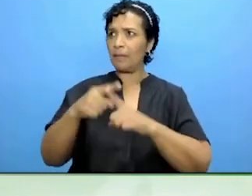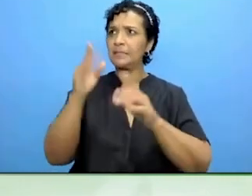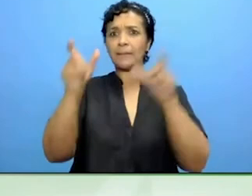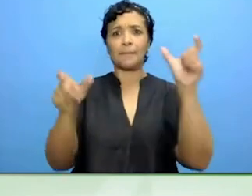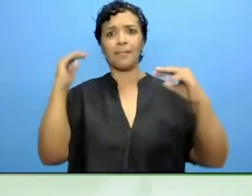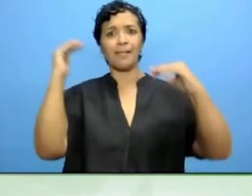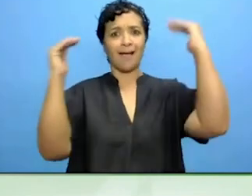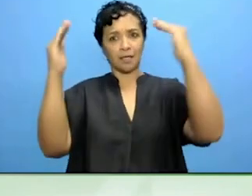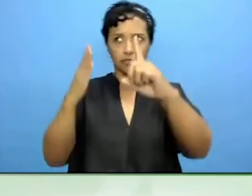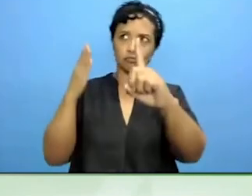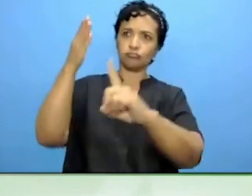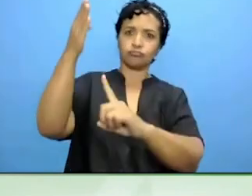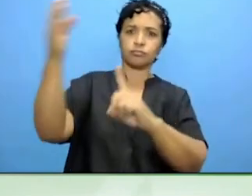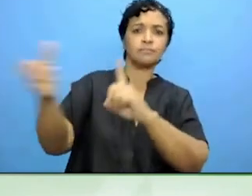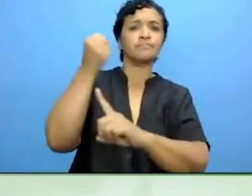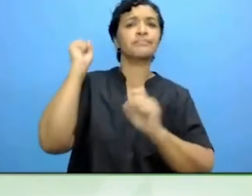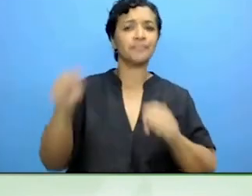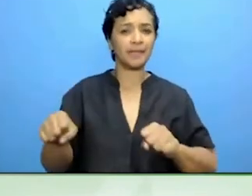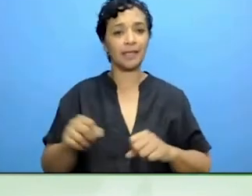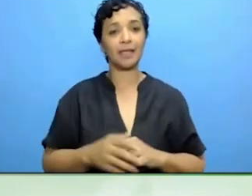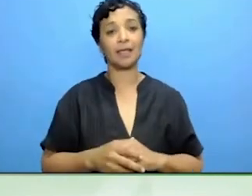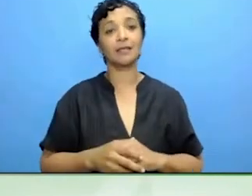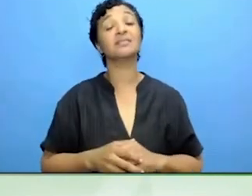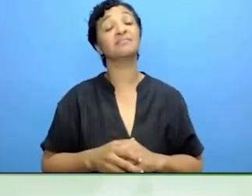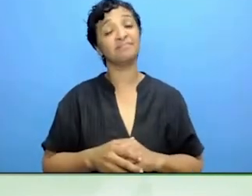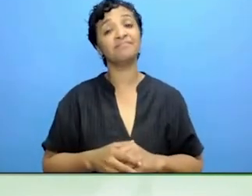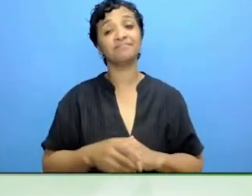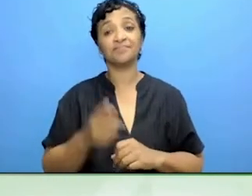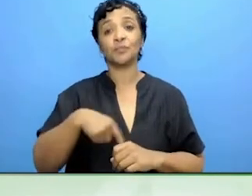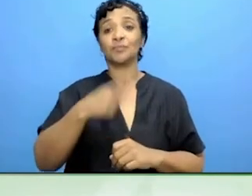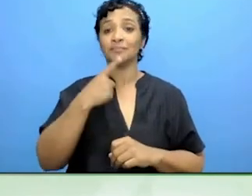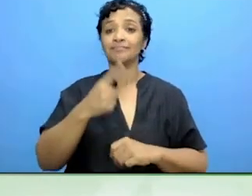We are still talking in terms of lifetimes. Let's look back.